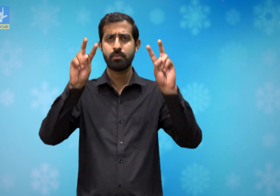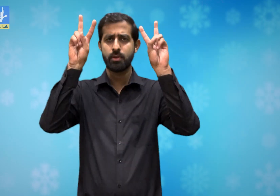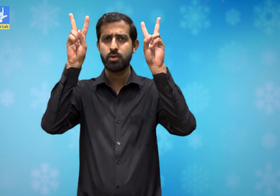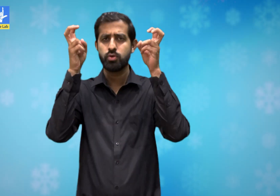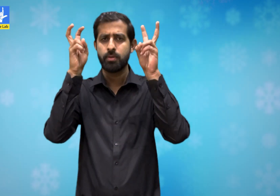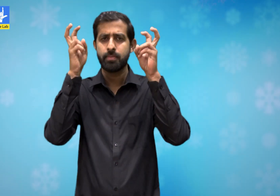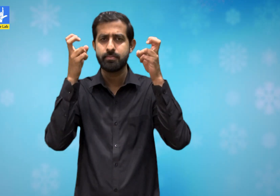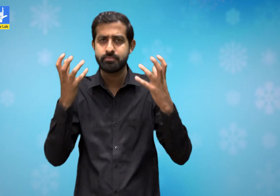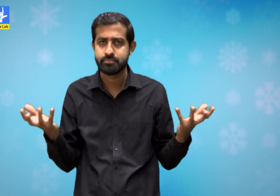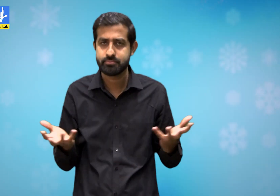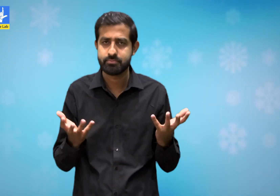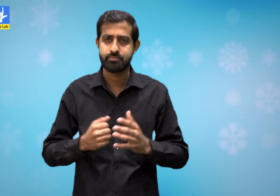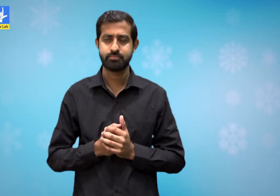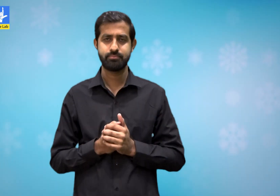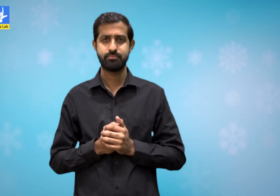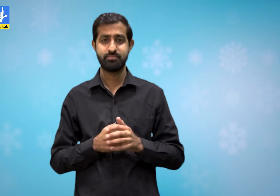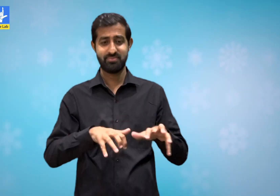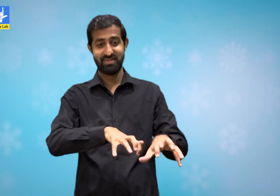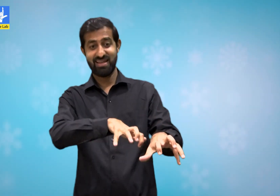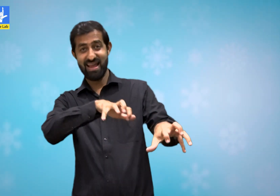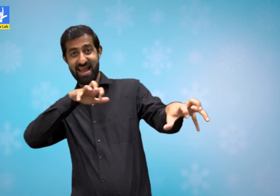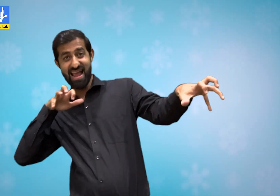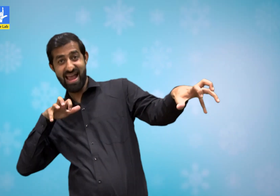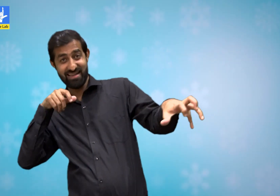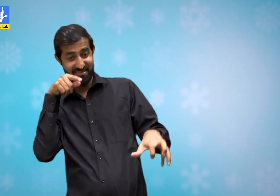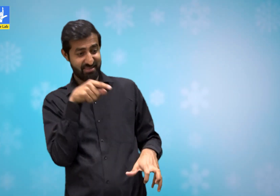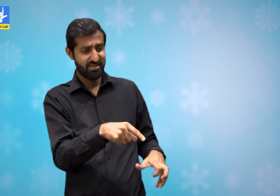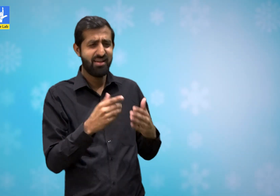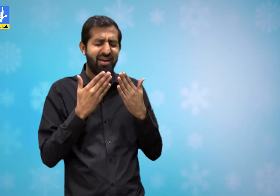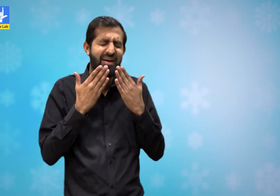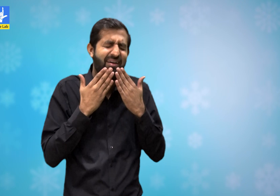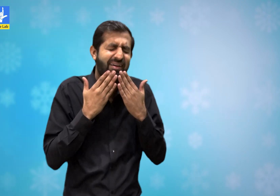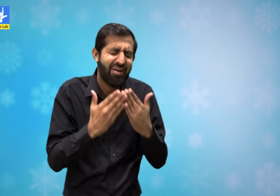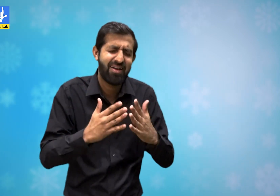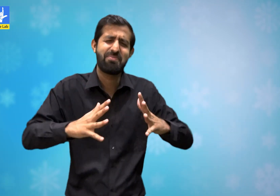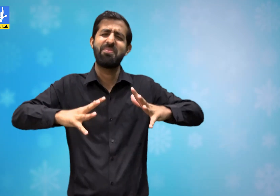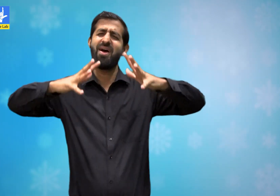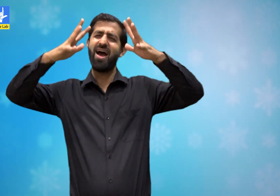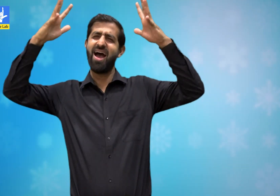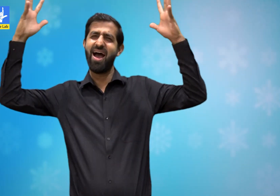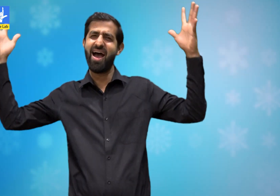The title of the story is ''The Grateful Tiger''